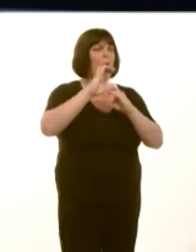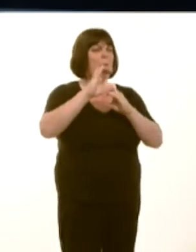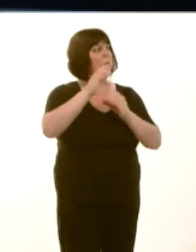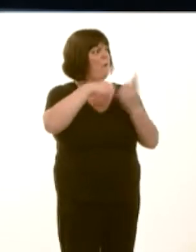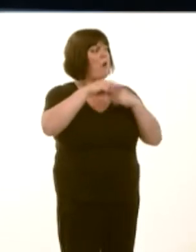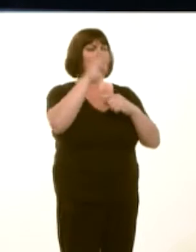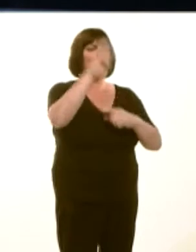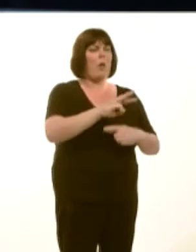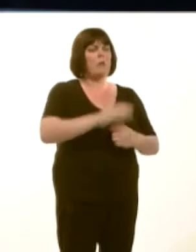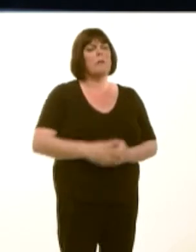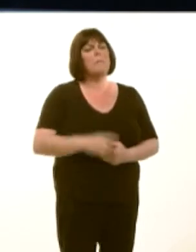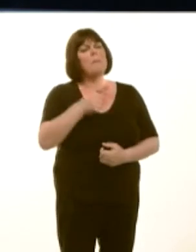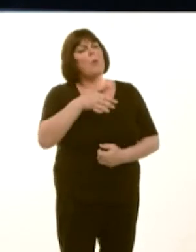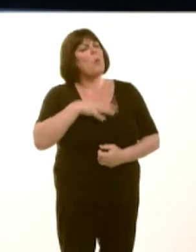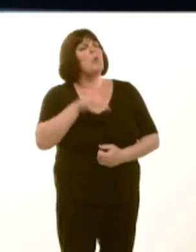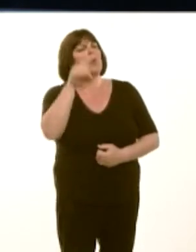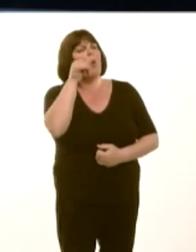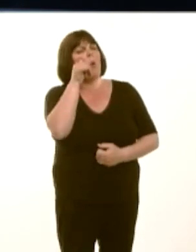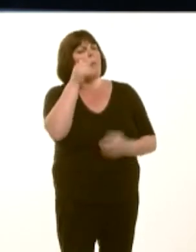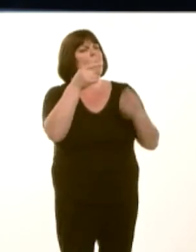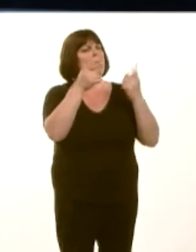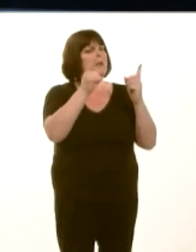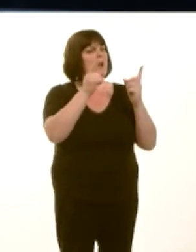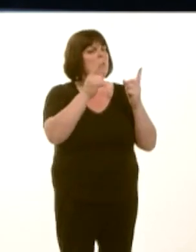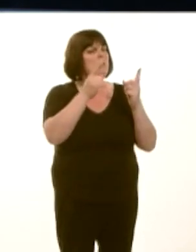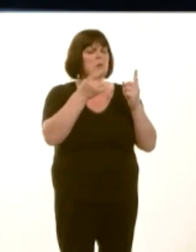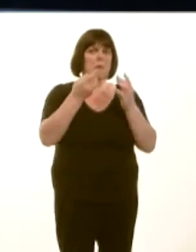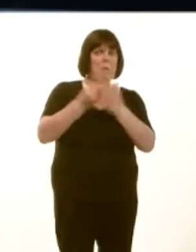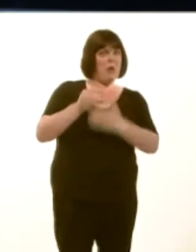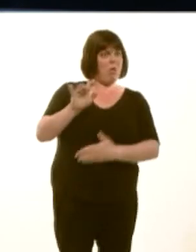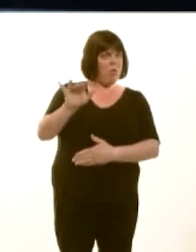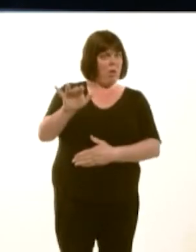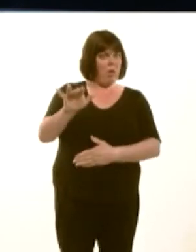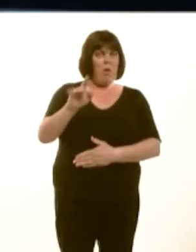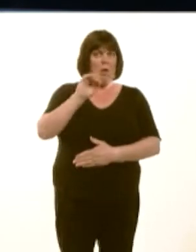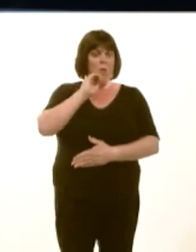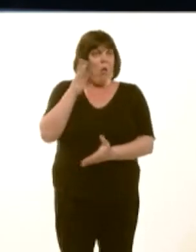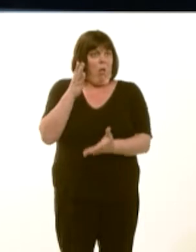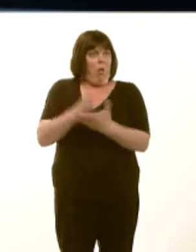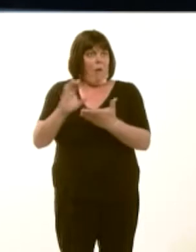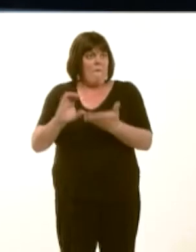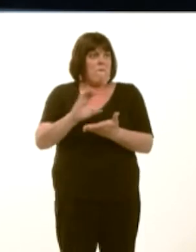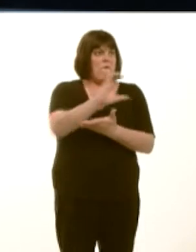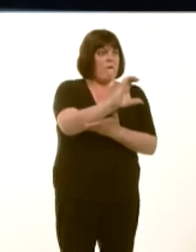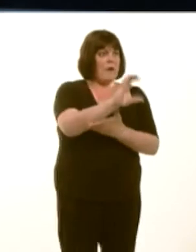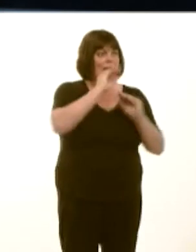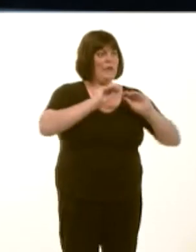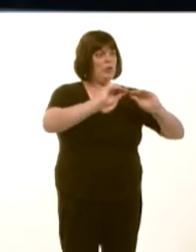But what I would like to know, Minister, is whether you will commit that, should that money be available, it will go directly into the education budget in Wales too.